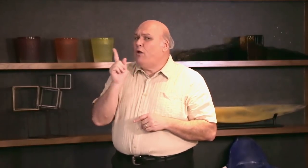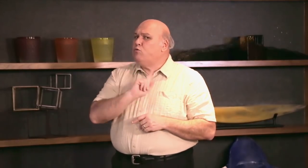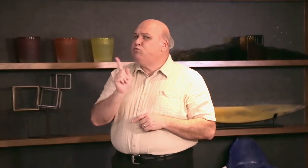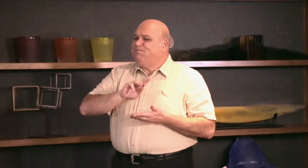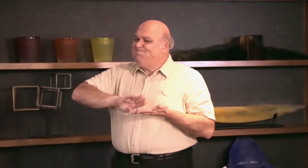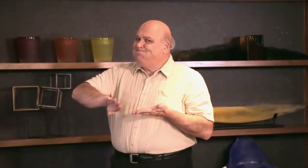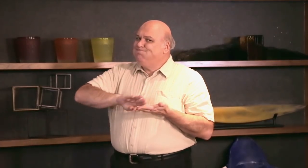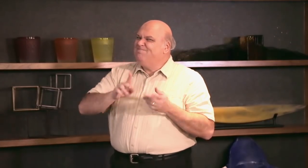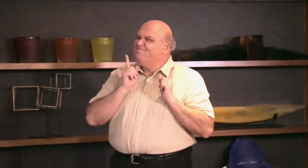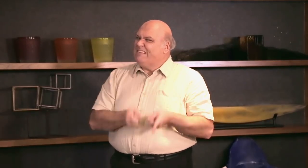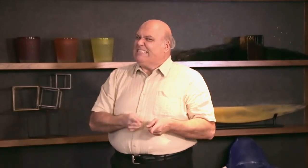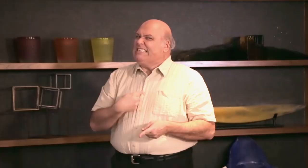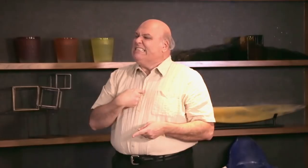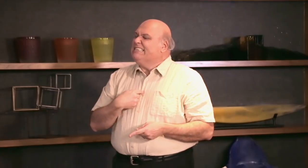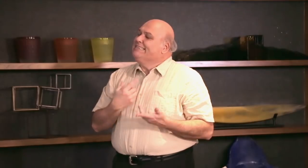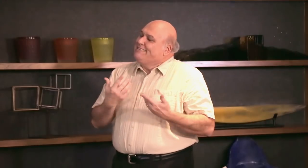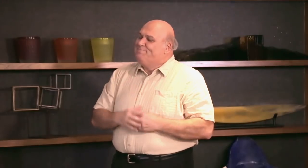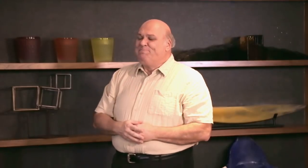I got to start eliminating sugar!